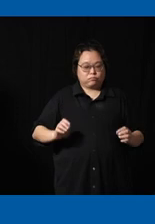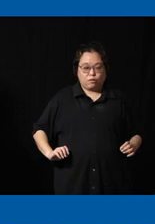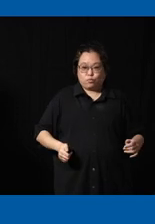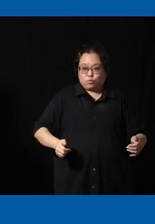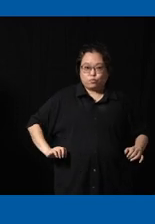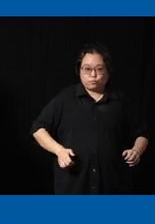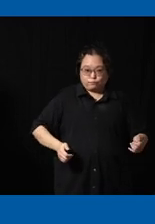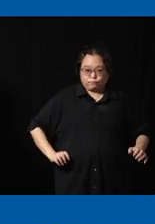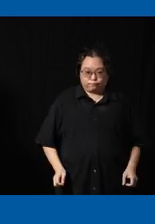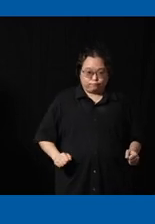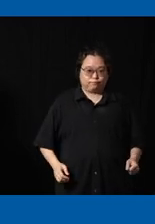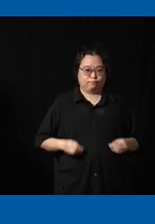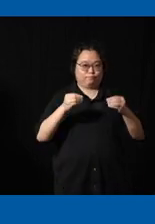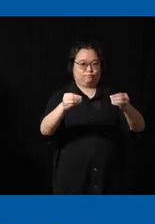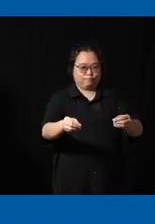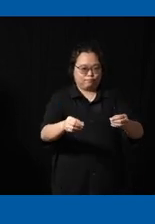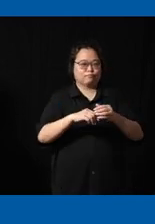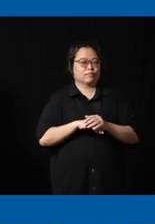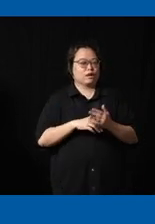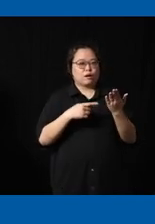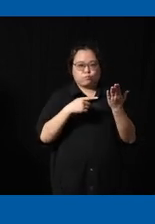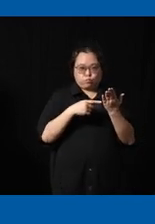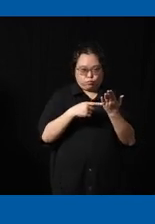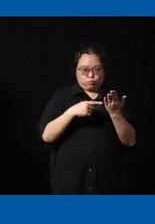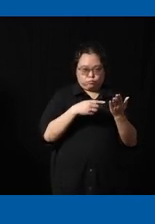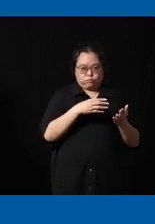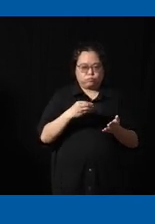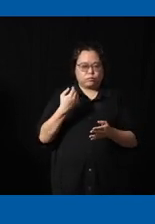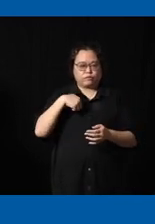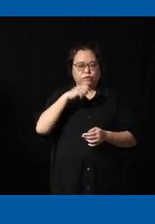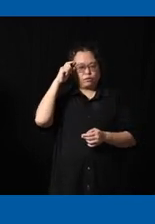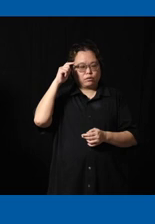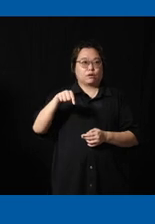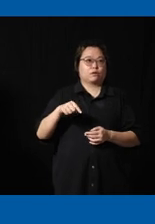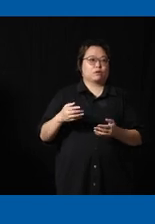um other than purely just the technology aspect of it we realize that it's also the education